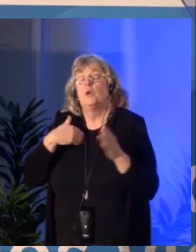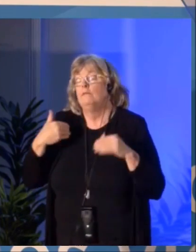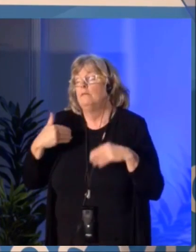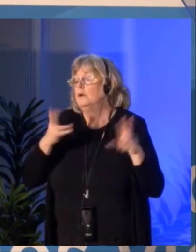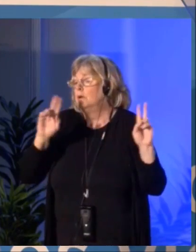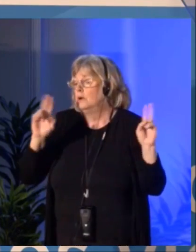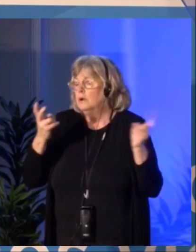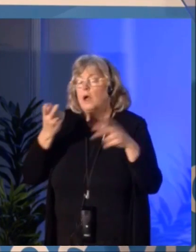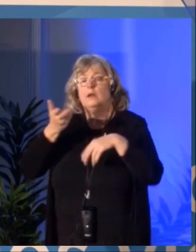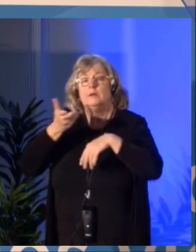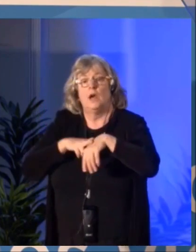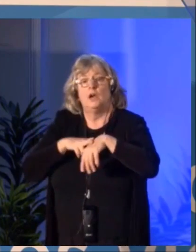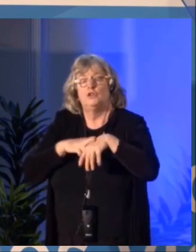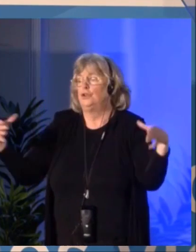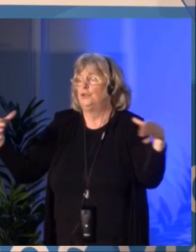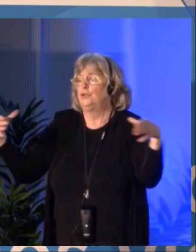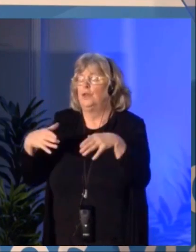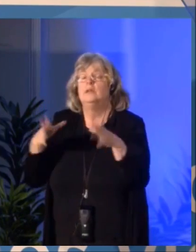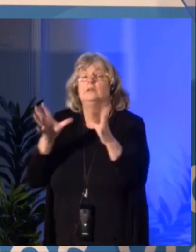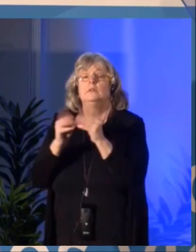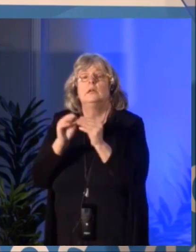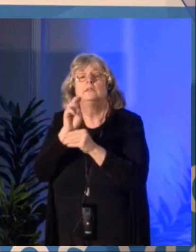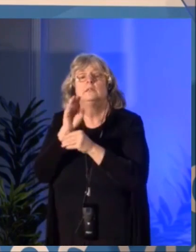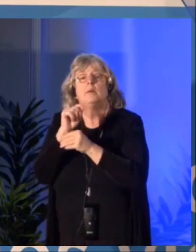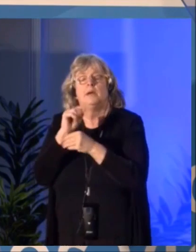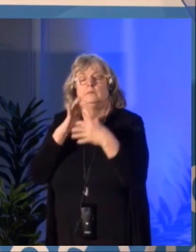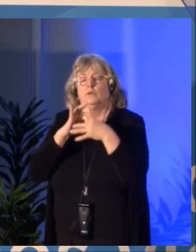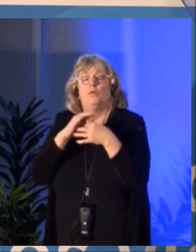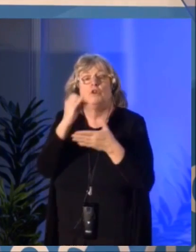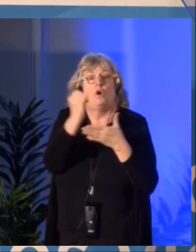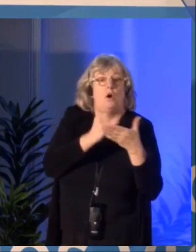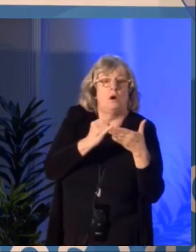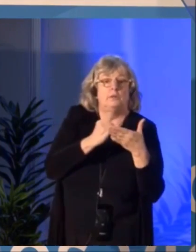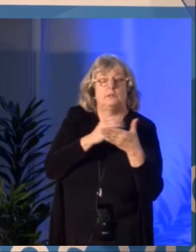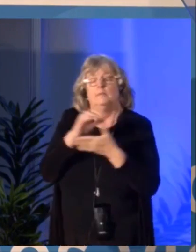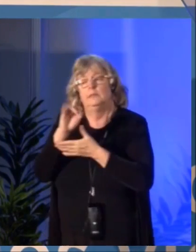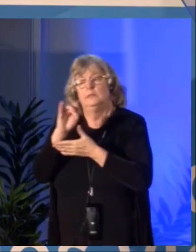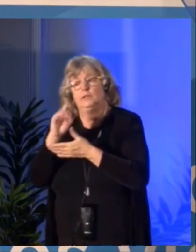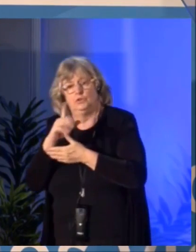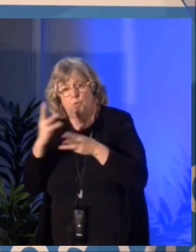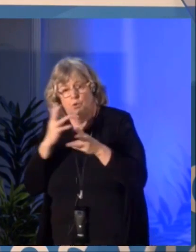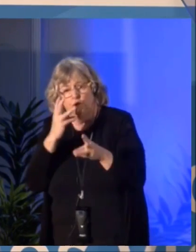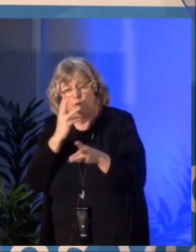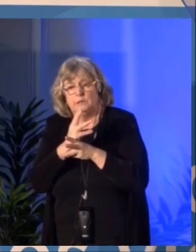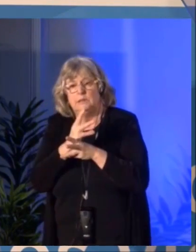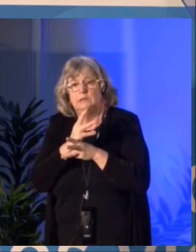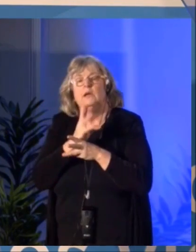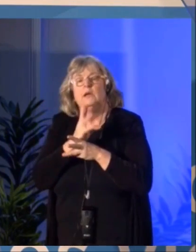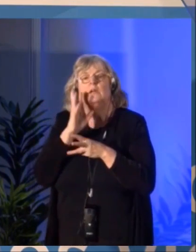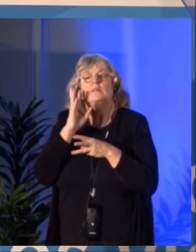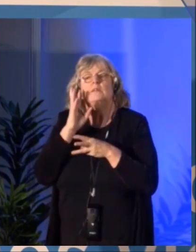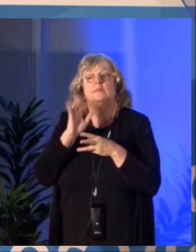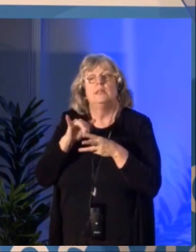The digital fund is a fund which is there to allow organizations